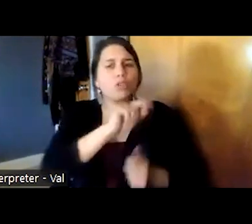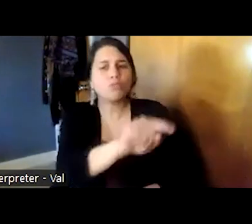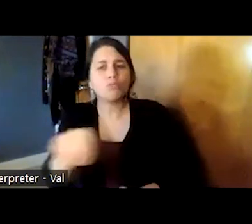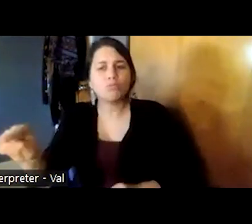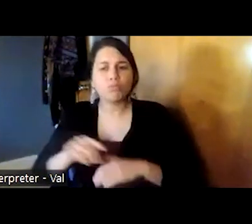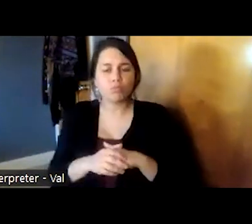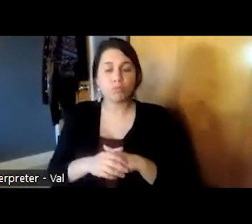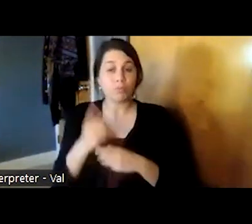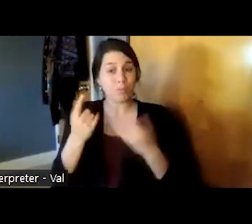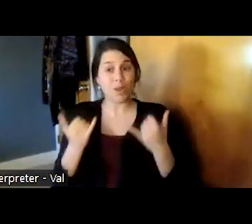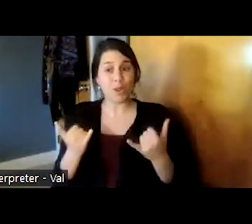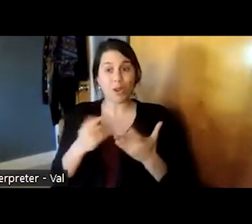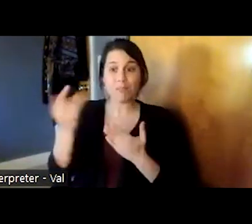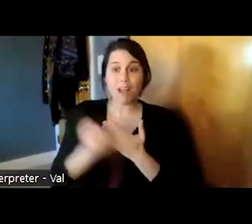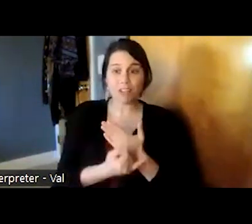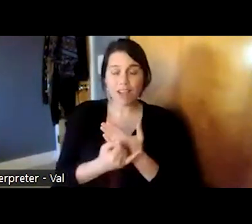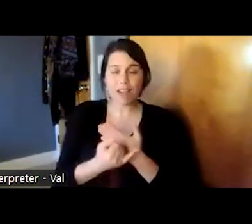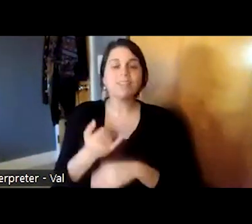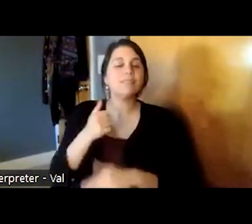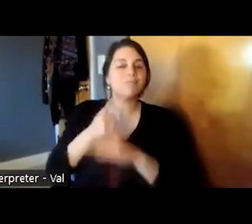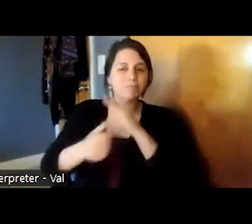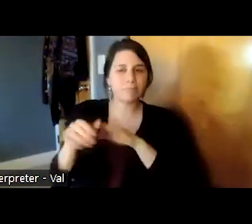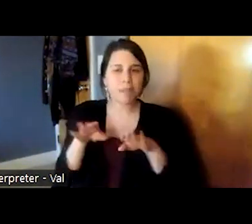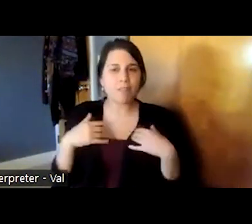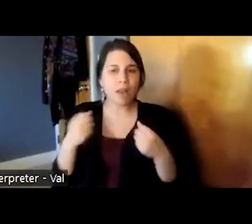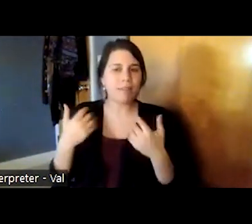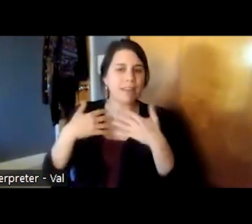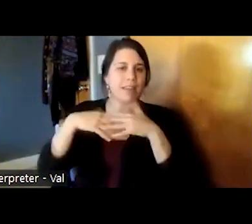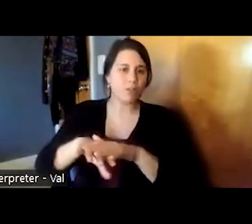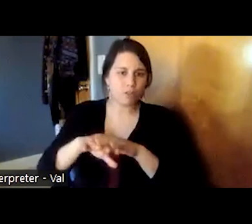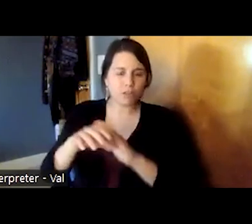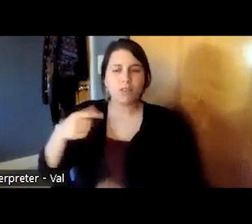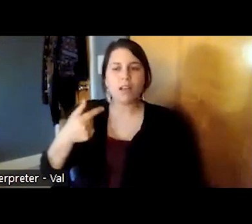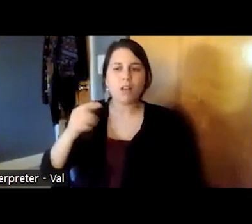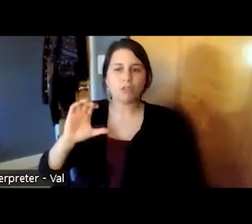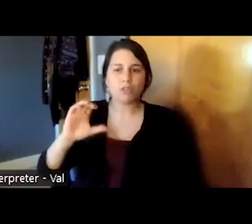projects is part of behavioral health integration at golisano children's hospital pediatric practice